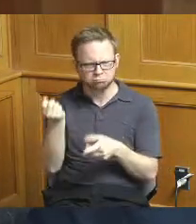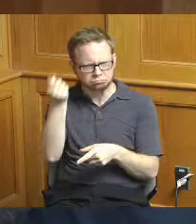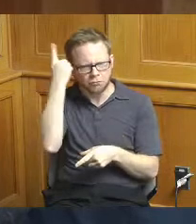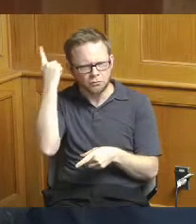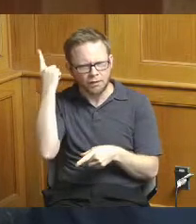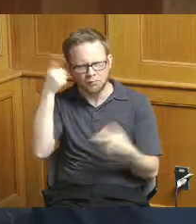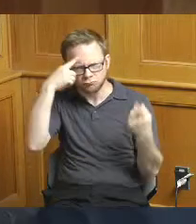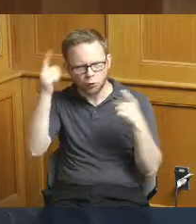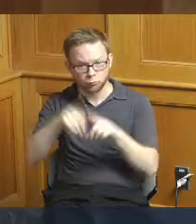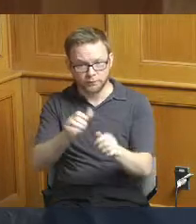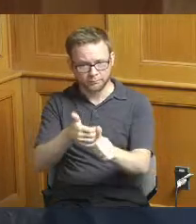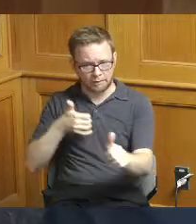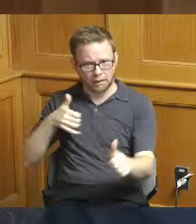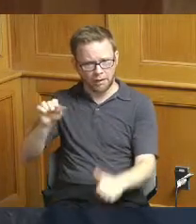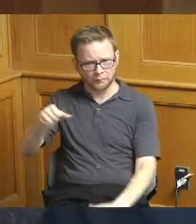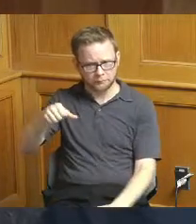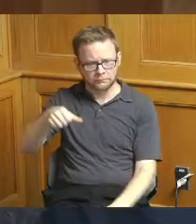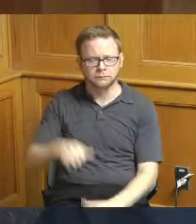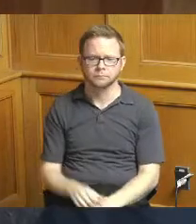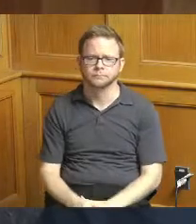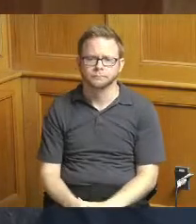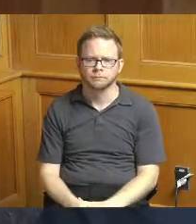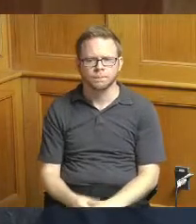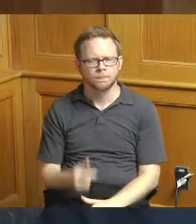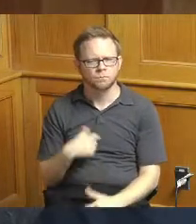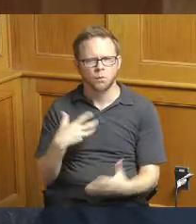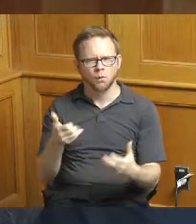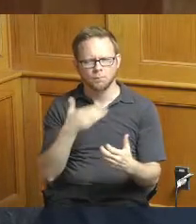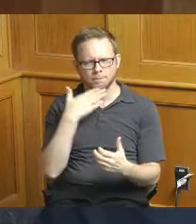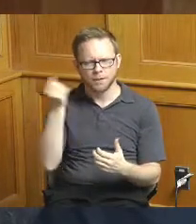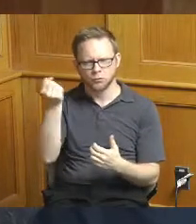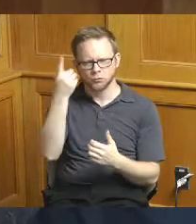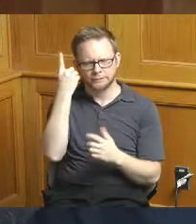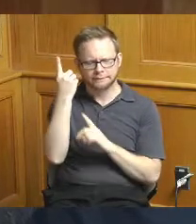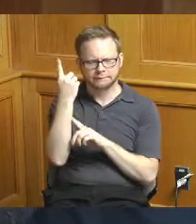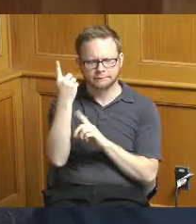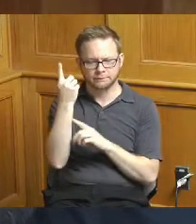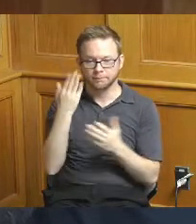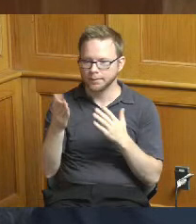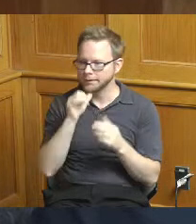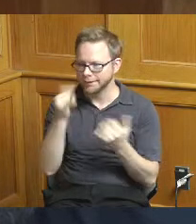so I just want to get a better understanding and maybe it's not today's conversation but